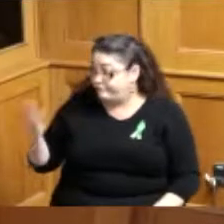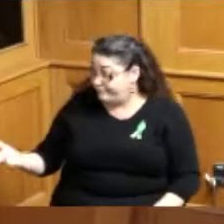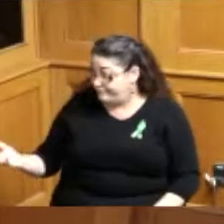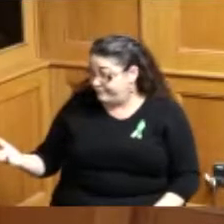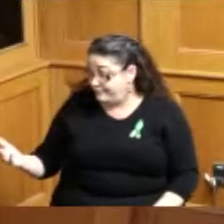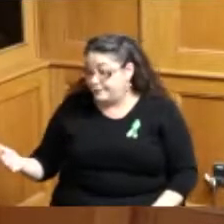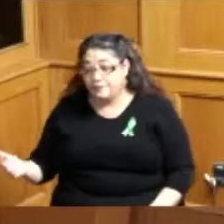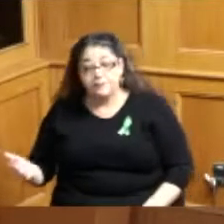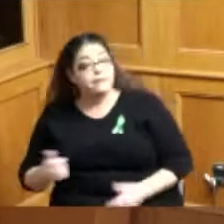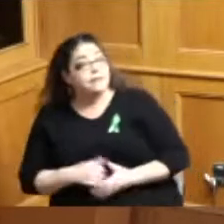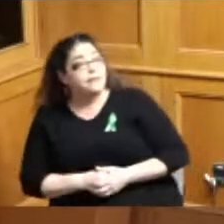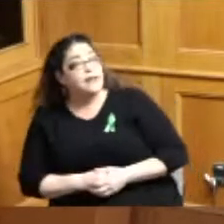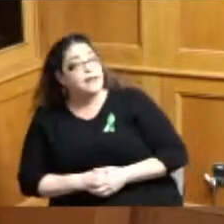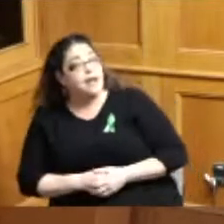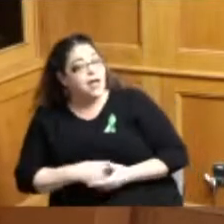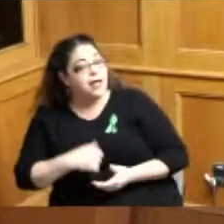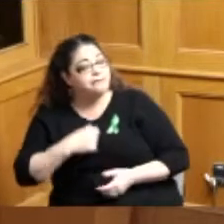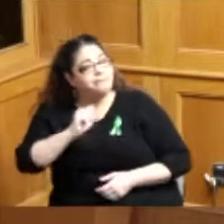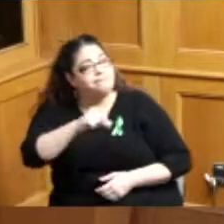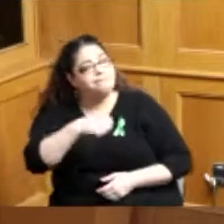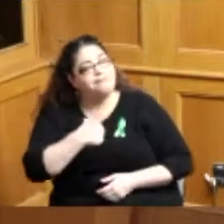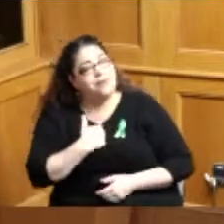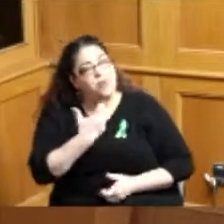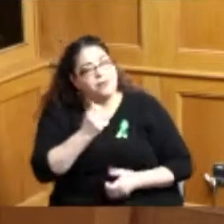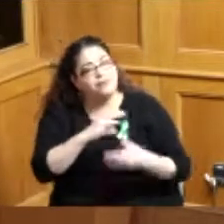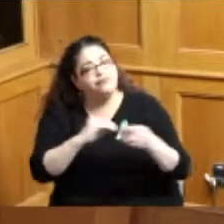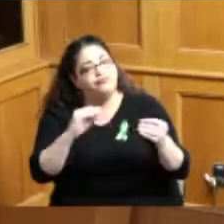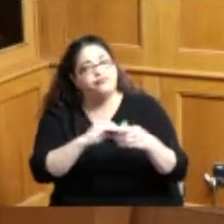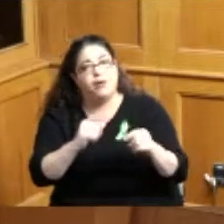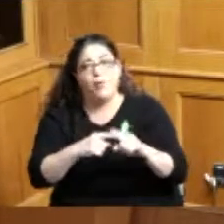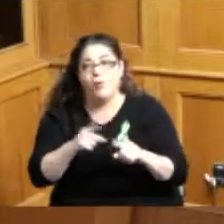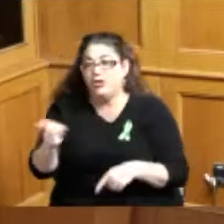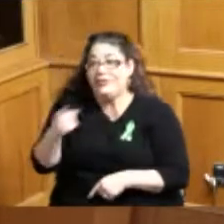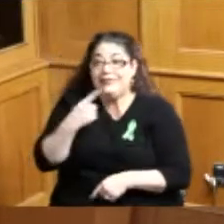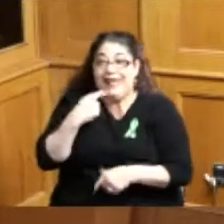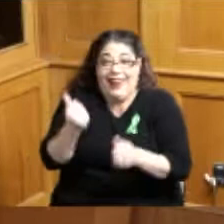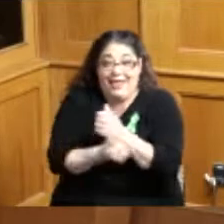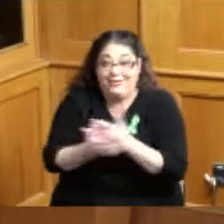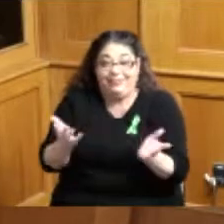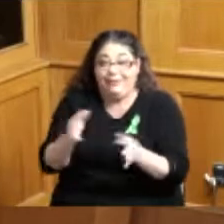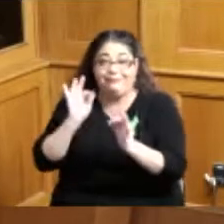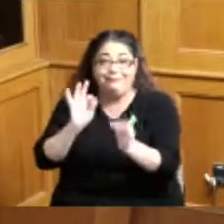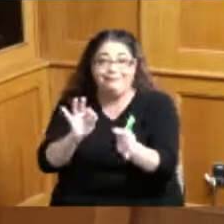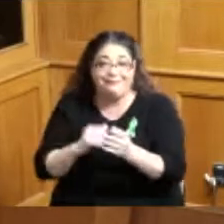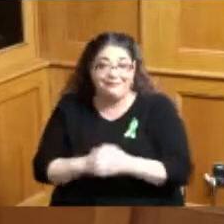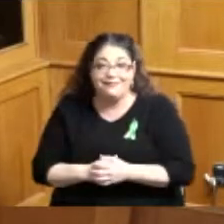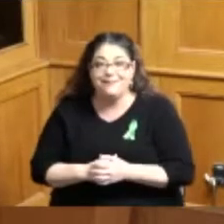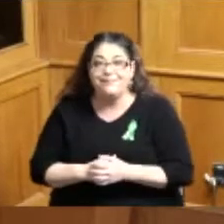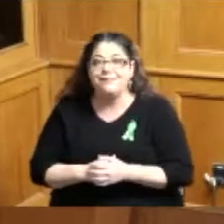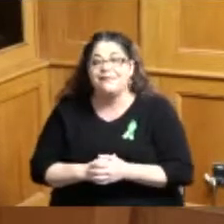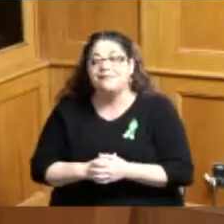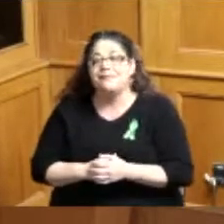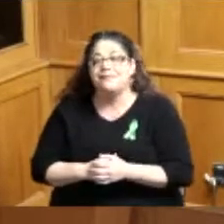I just wanted to to say it basically she said it all I just want to want you to know that